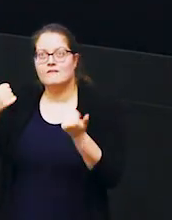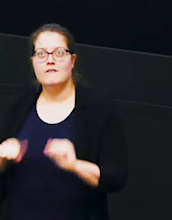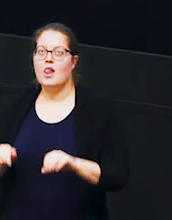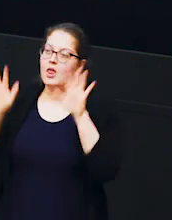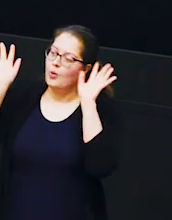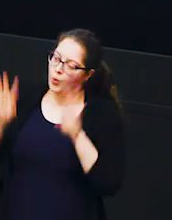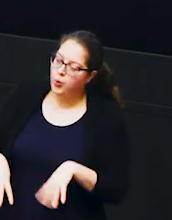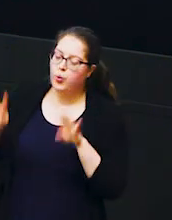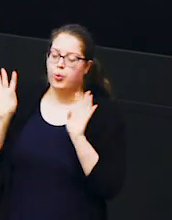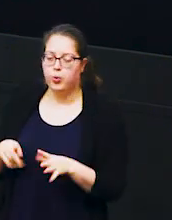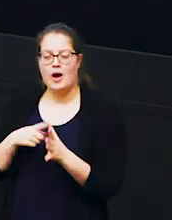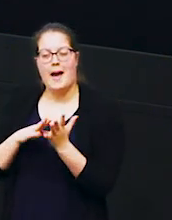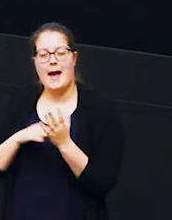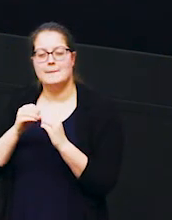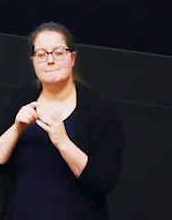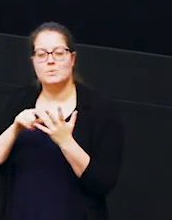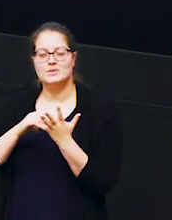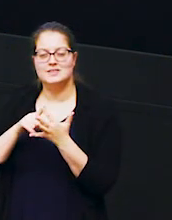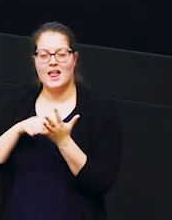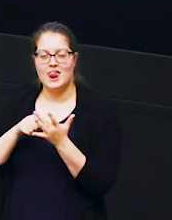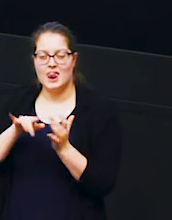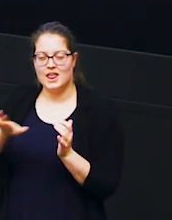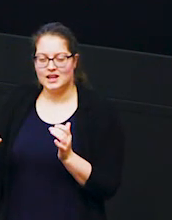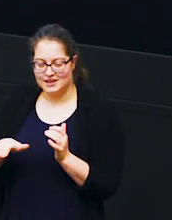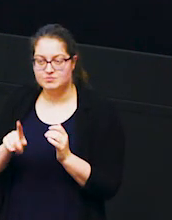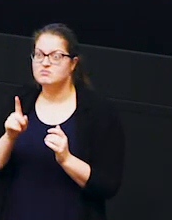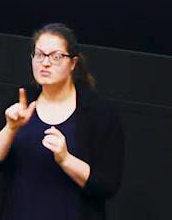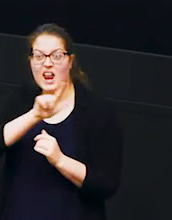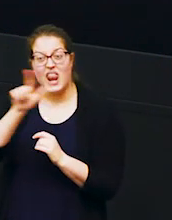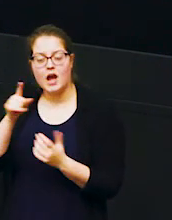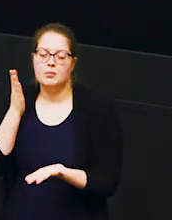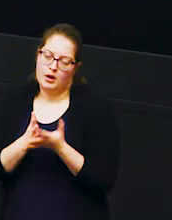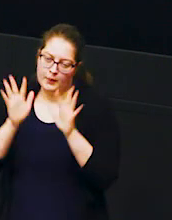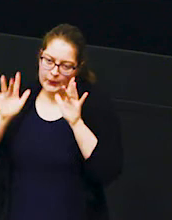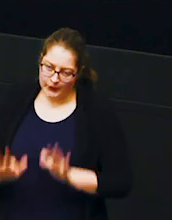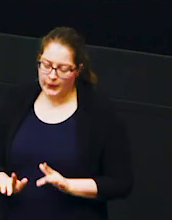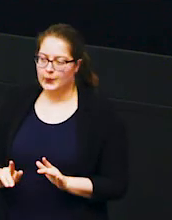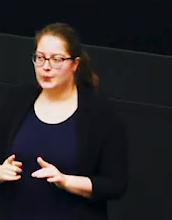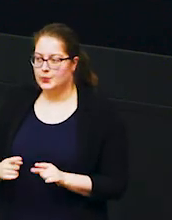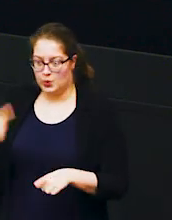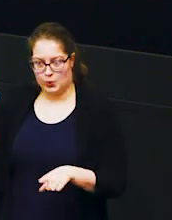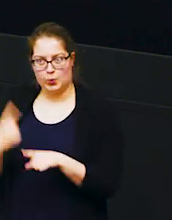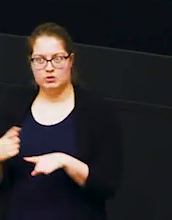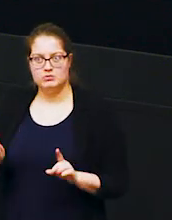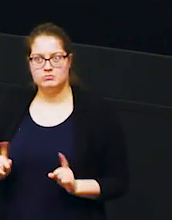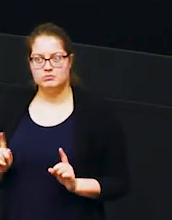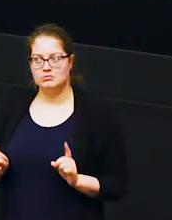in amboseli so they're late but at least they're here and very quickly what happens after rainfall